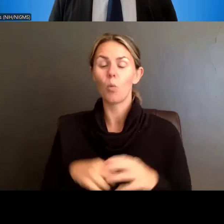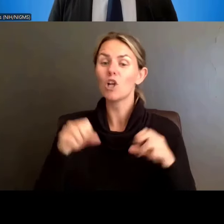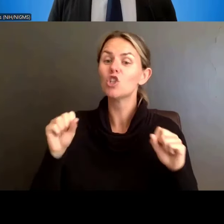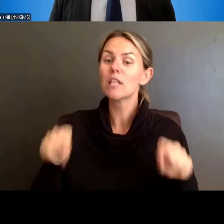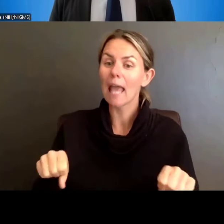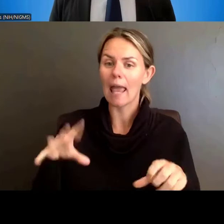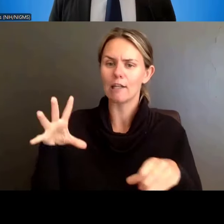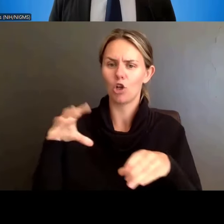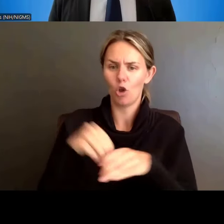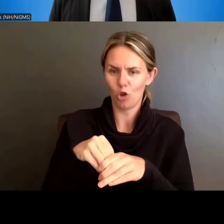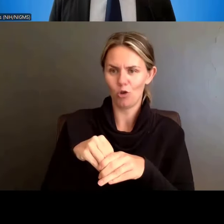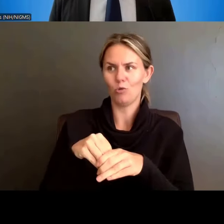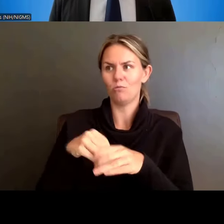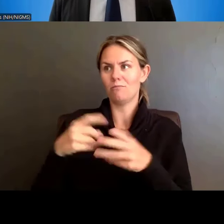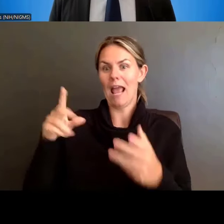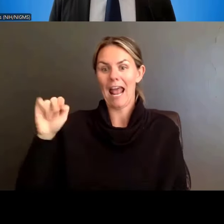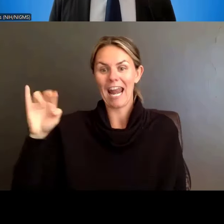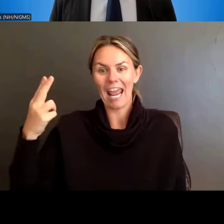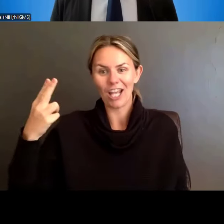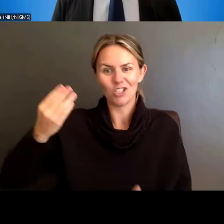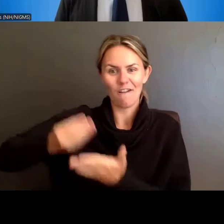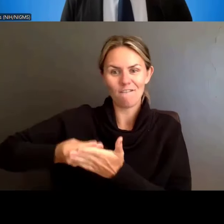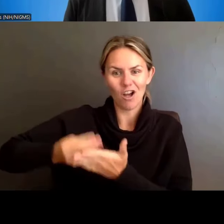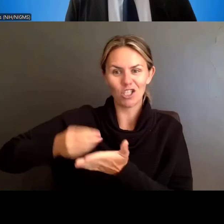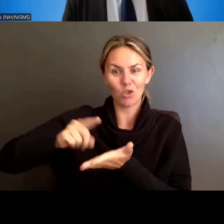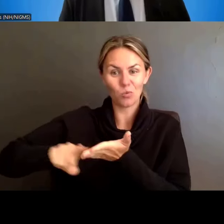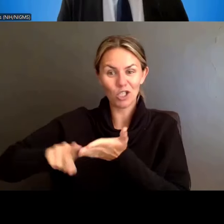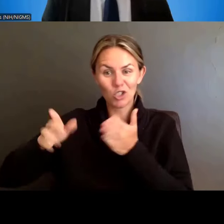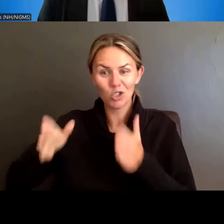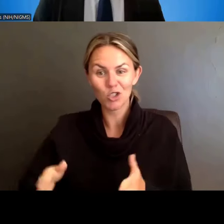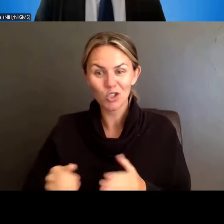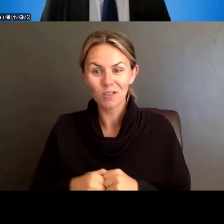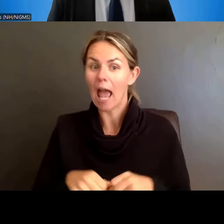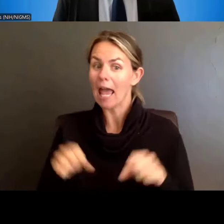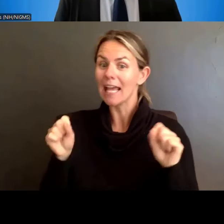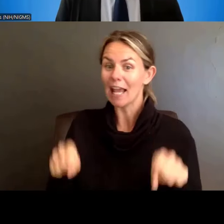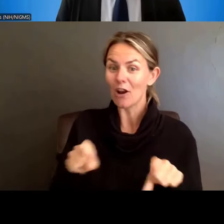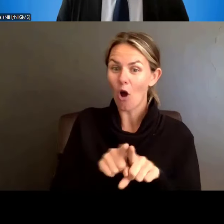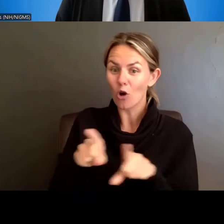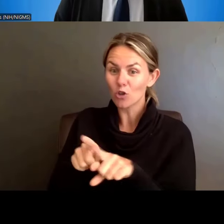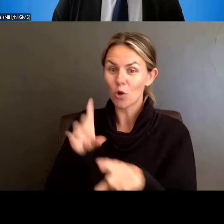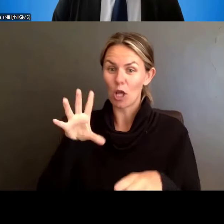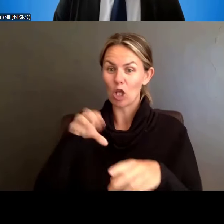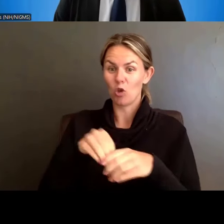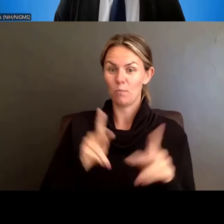It could even include working at the NIH, like myself. But we joke and say, how do we make sure